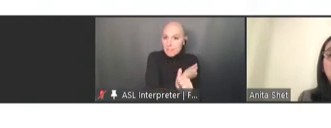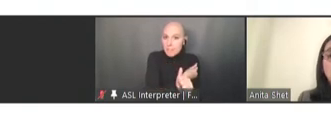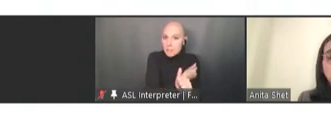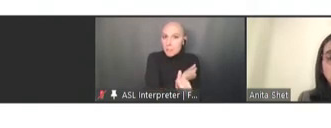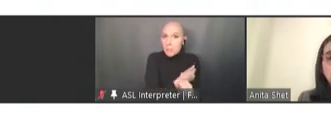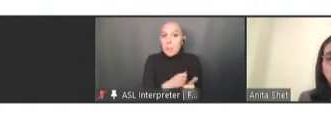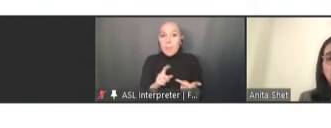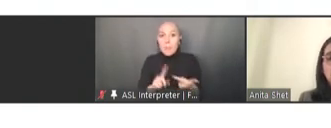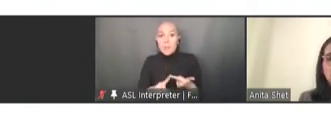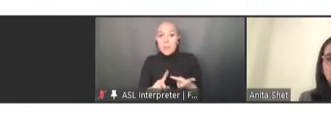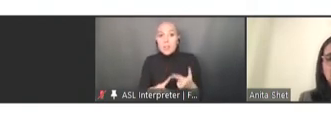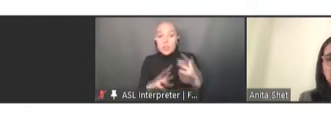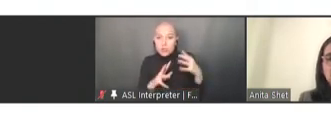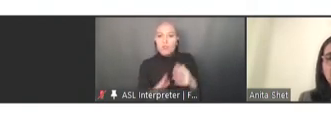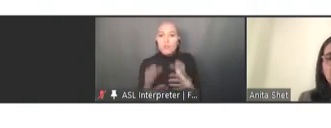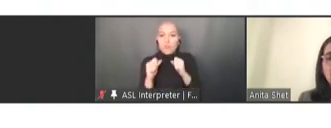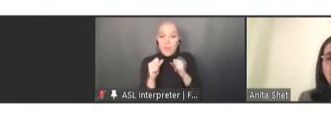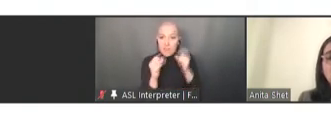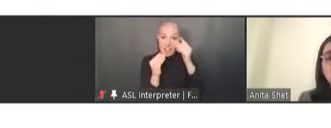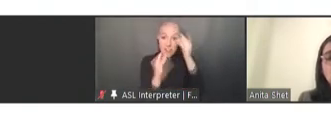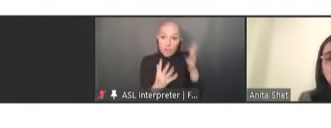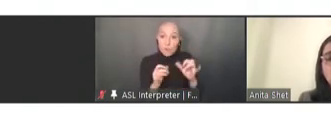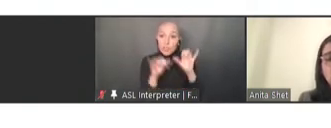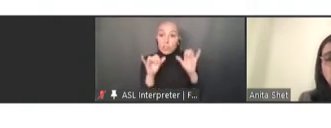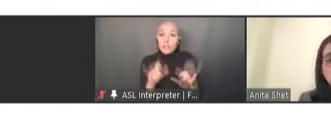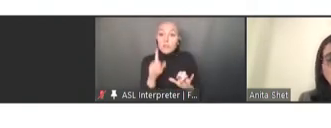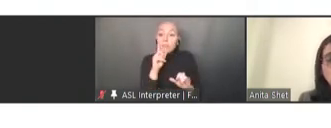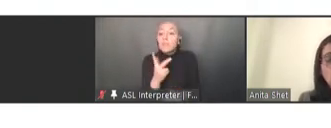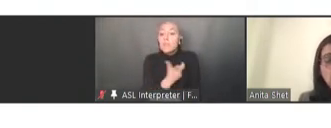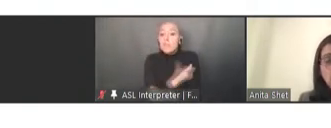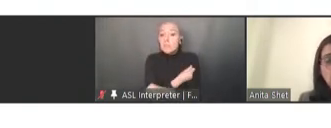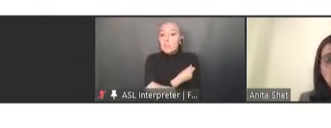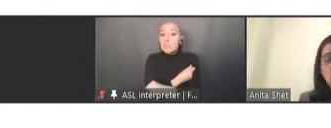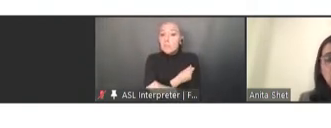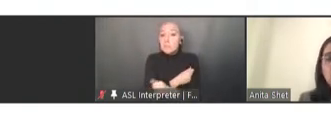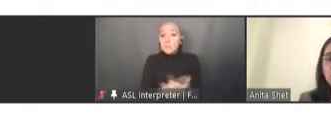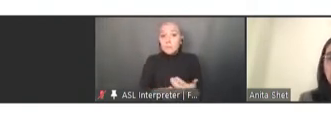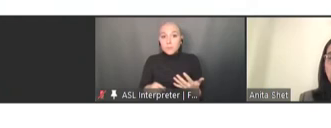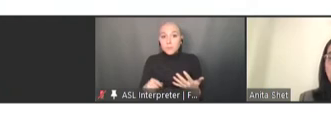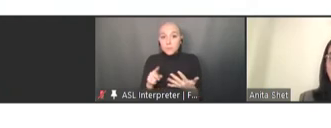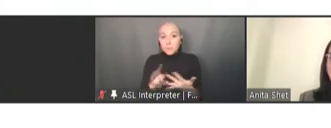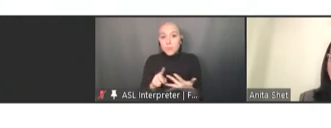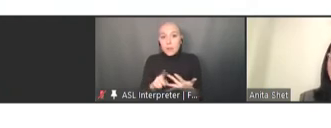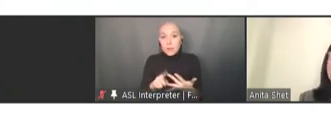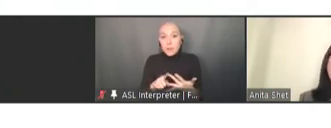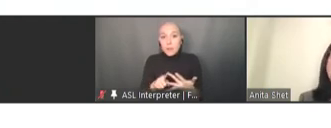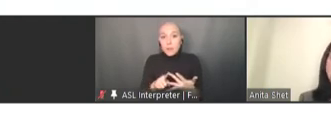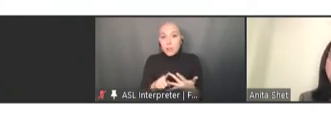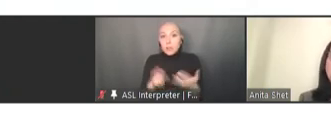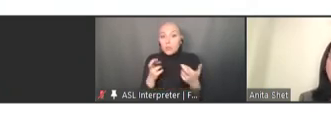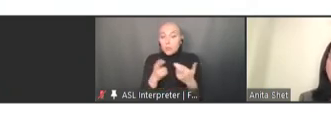information systems, ensure resource mobilization -- not just from global agencies but also local